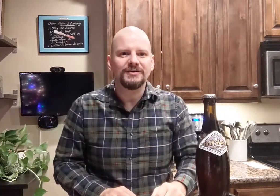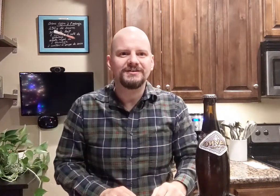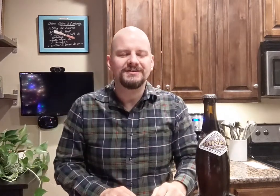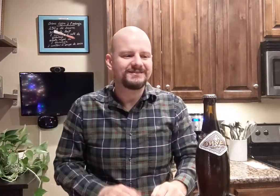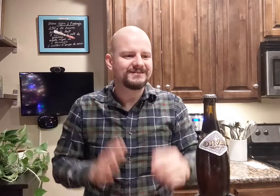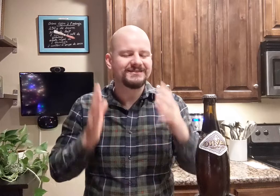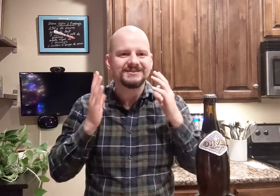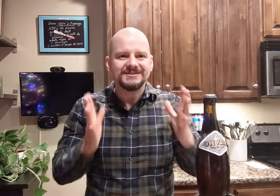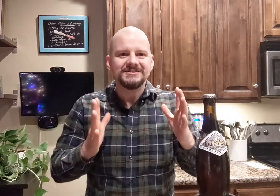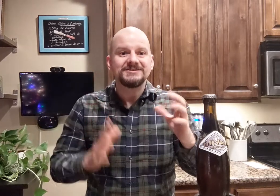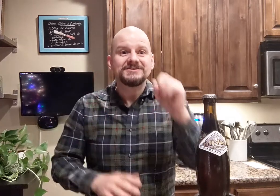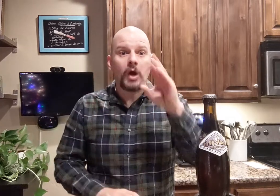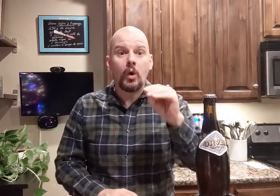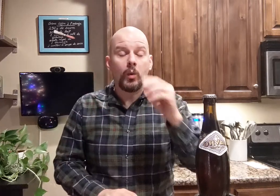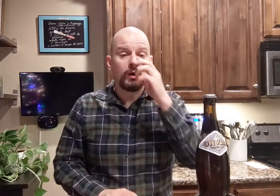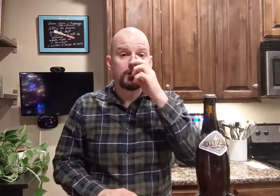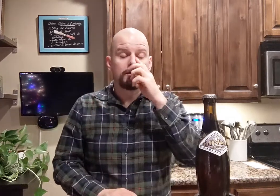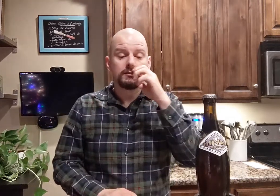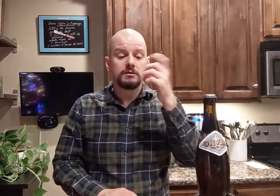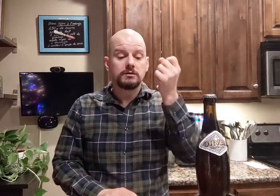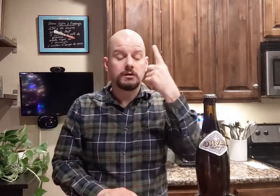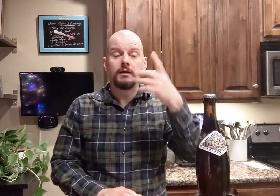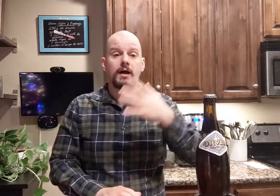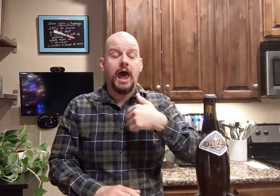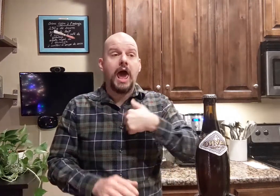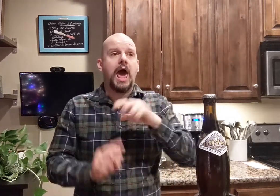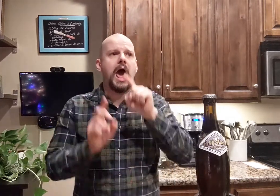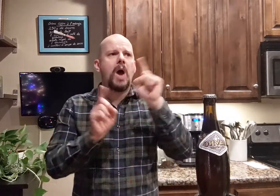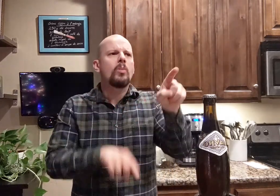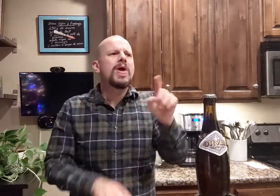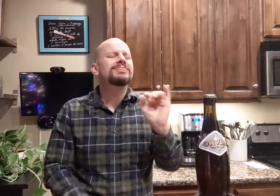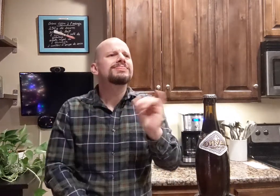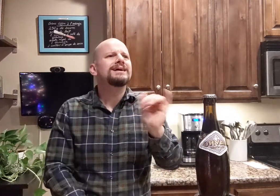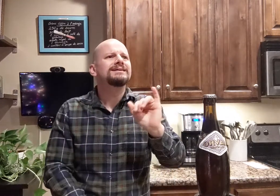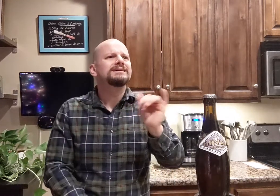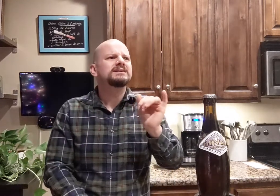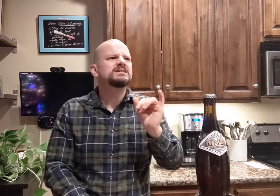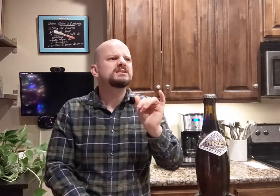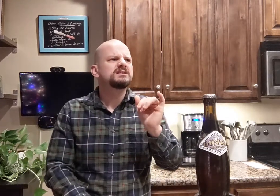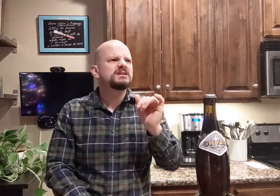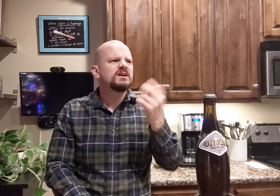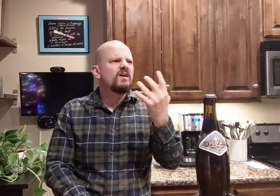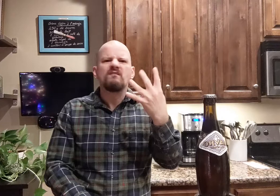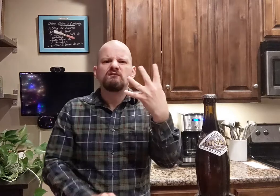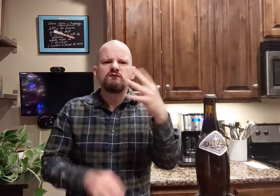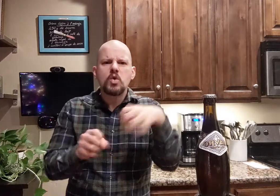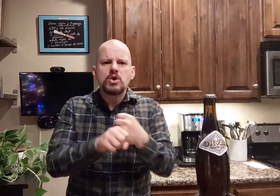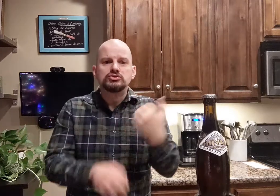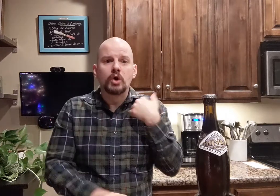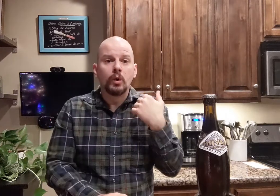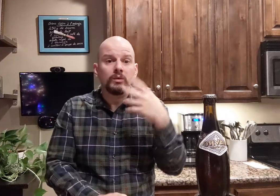I went there about four years ago.